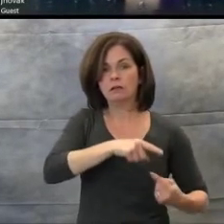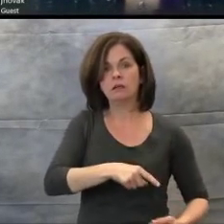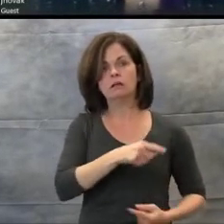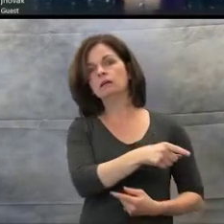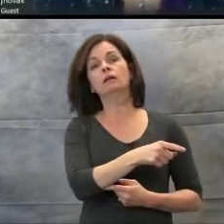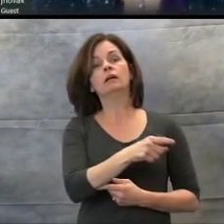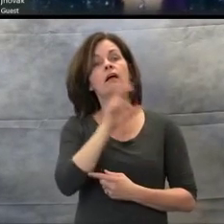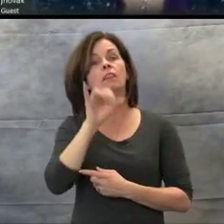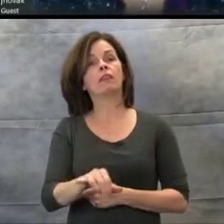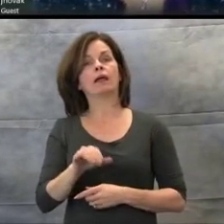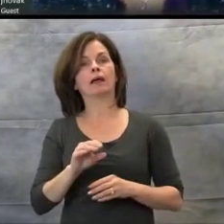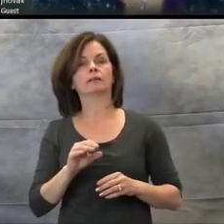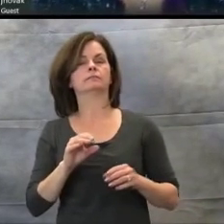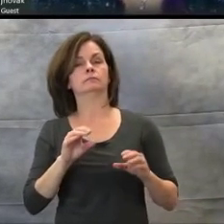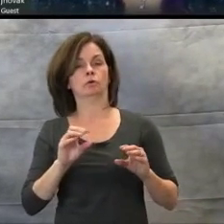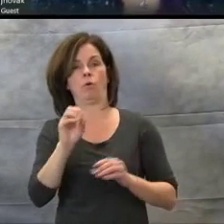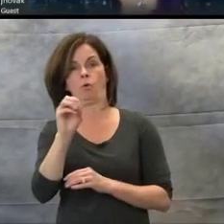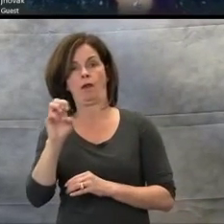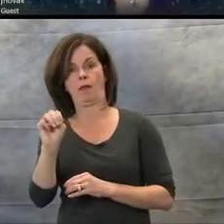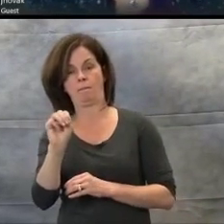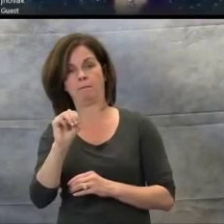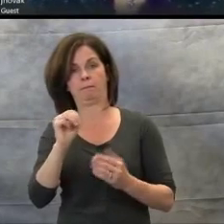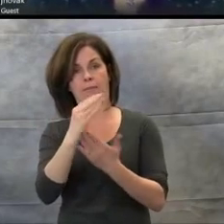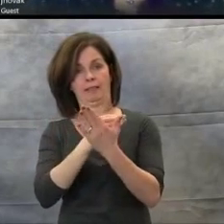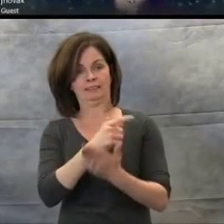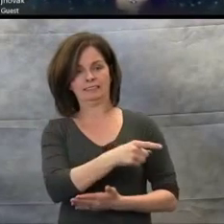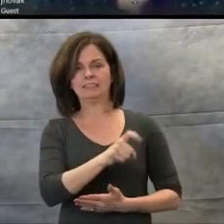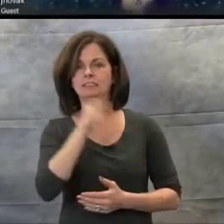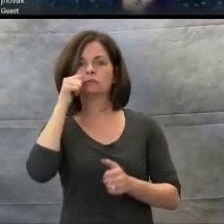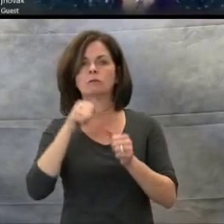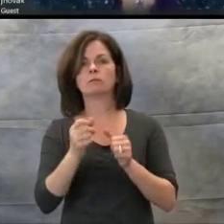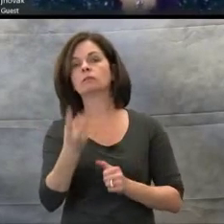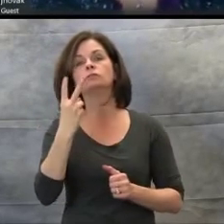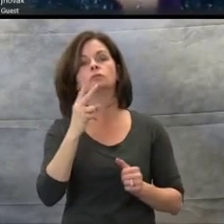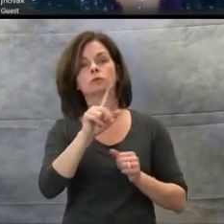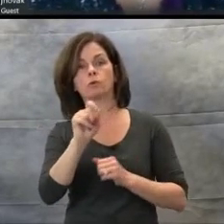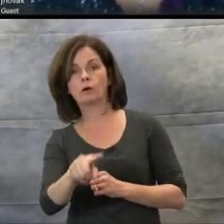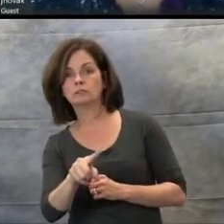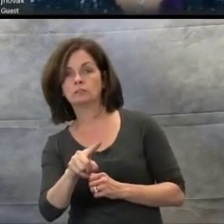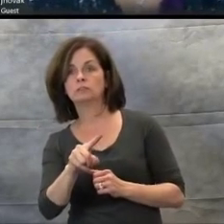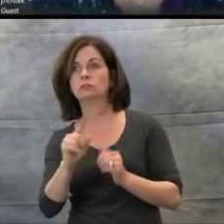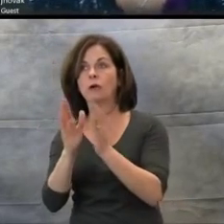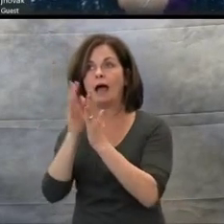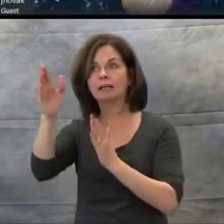to remember two questions to ask the bus driver. "Is this Bus Number 7, and